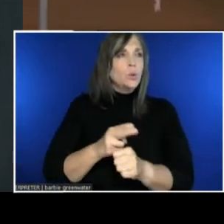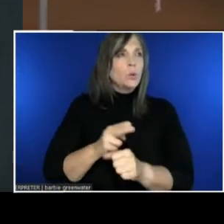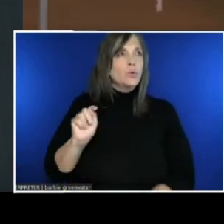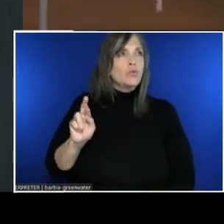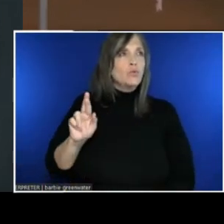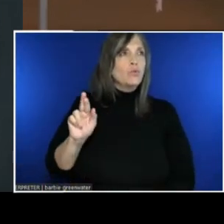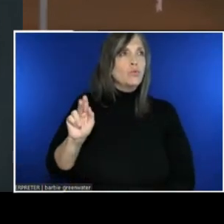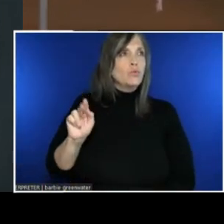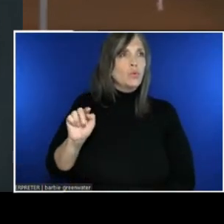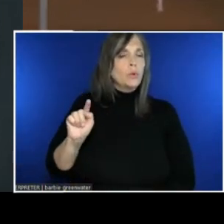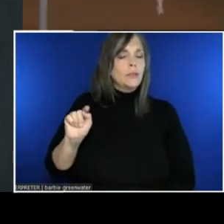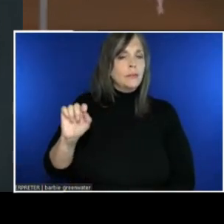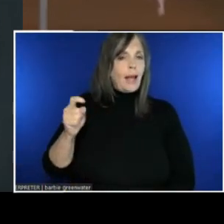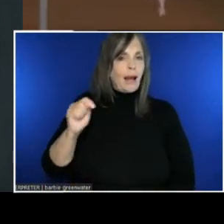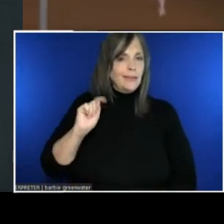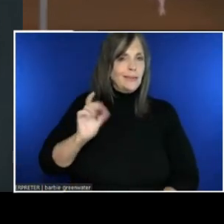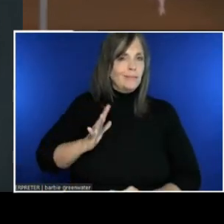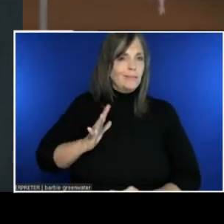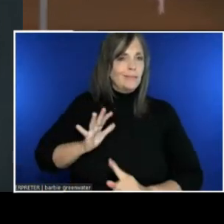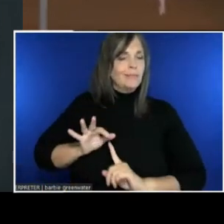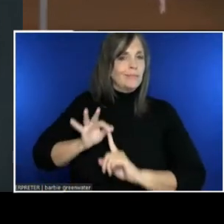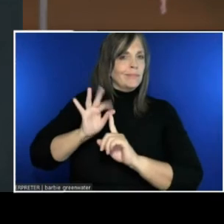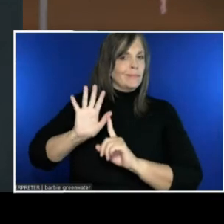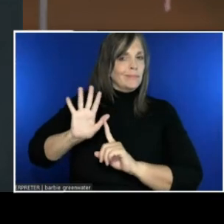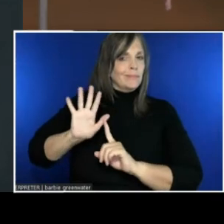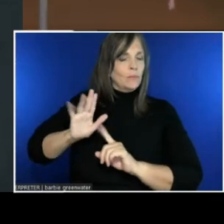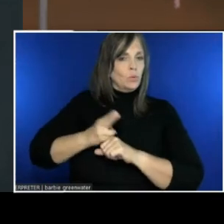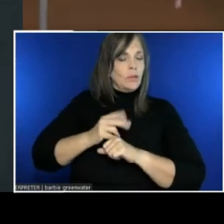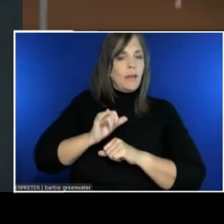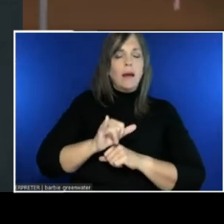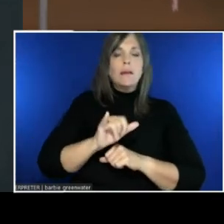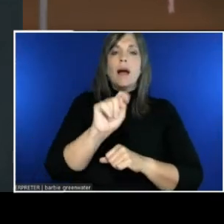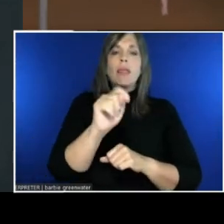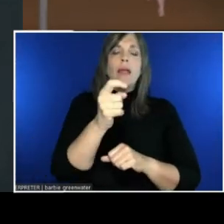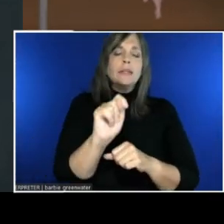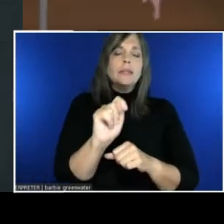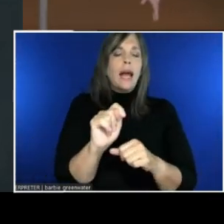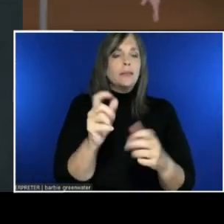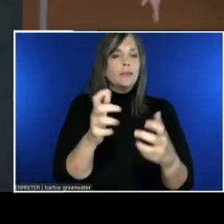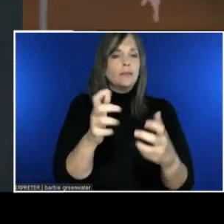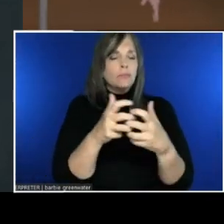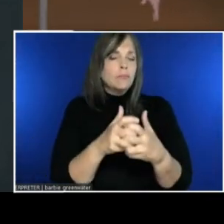TrueText uses text matching patterns. Microsoft research has a few papers on TrueText.